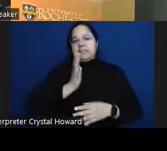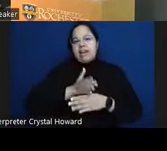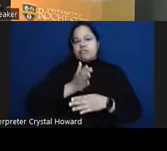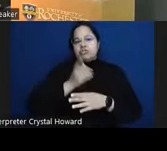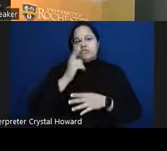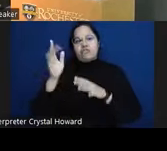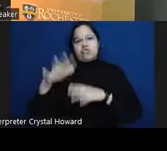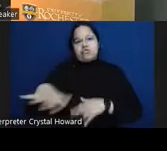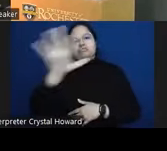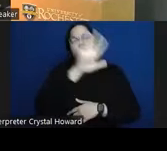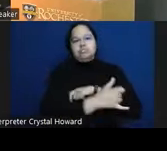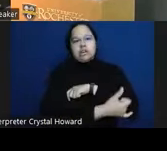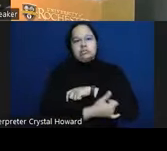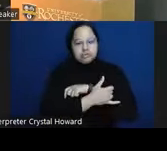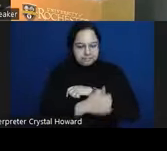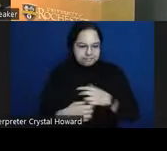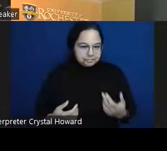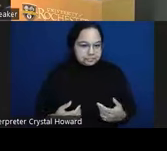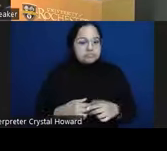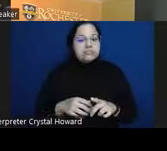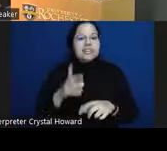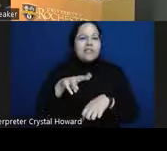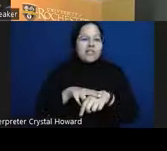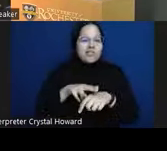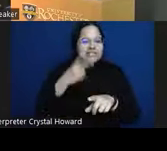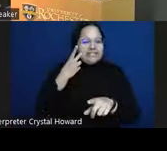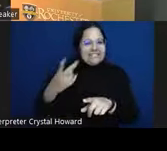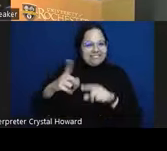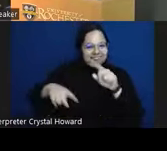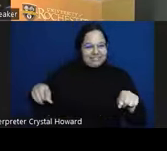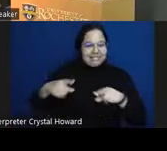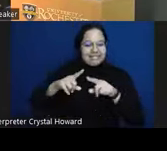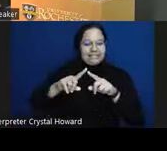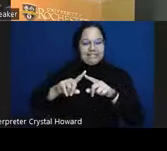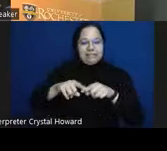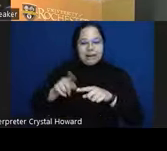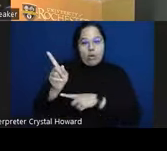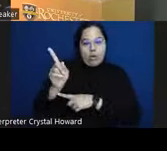varies greatly where you are in the Finger Lakes Region and where you are in Monroe County um and